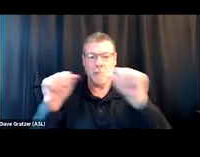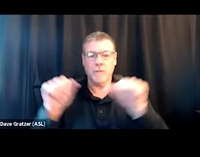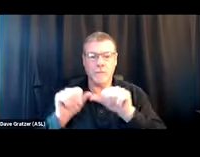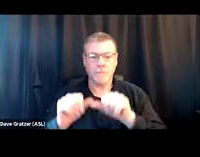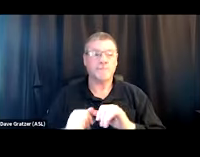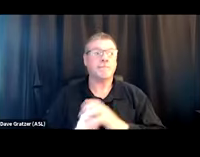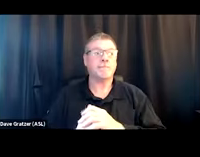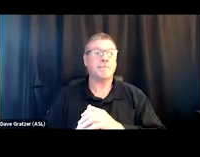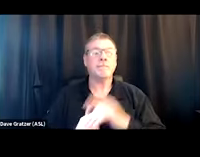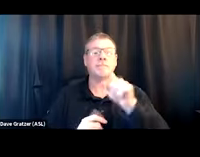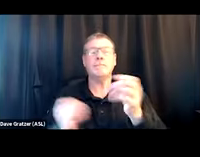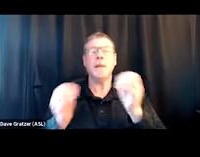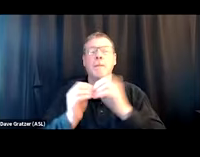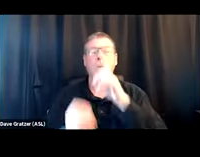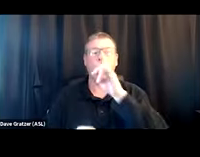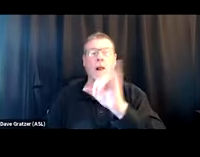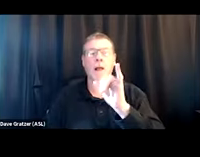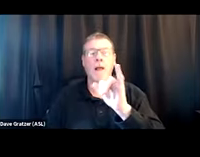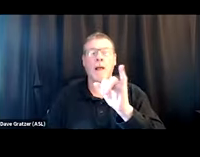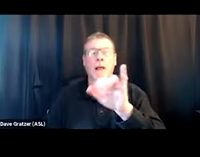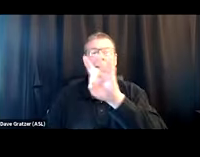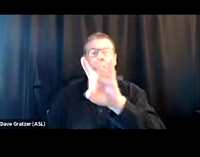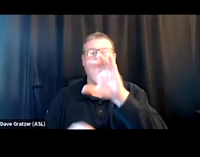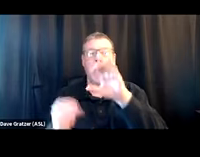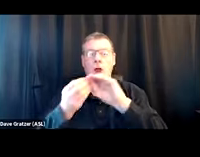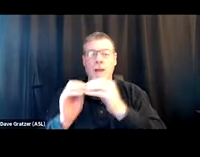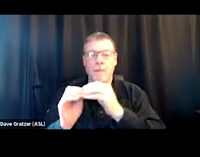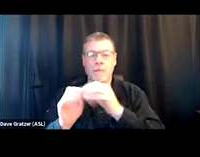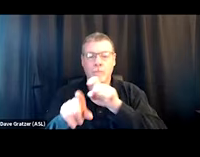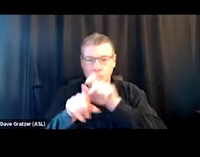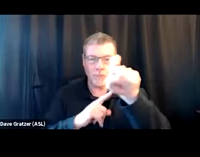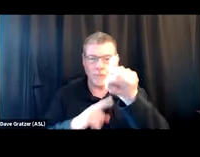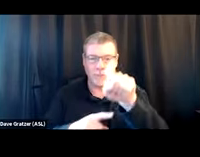but a hotline, where the person on the hotline is, like, a trained spotter.